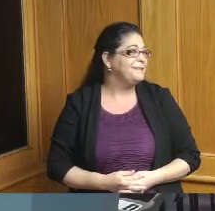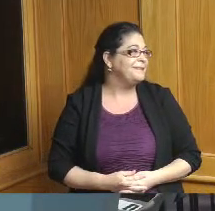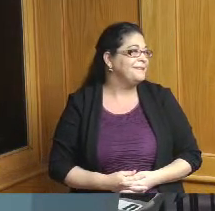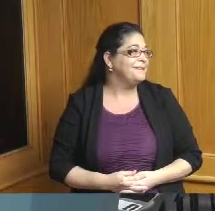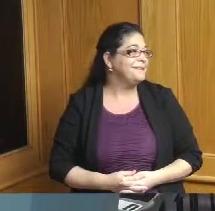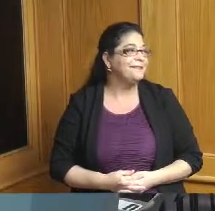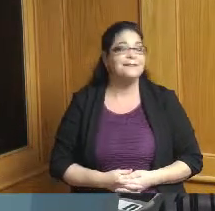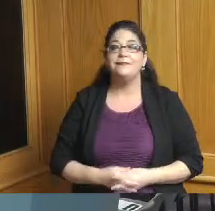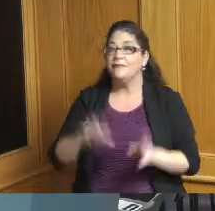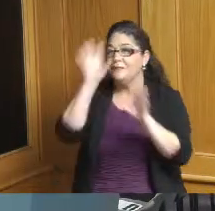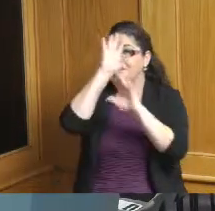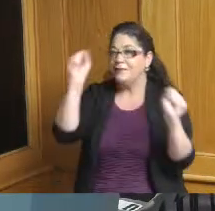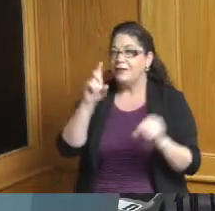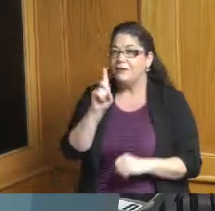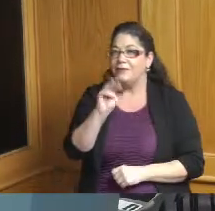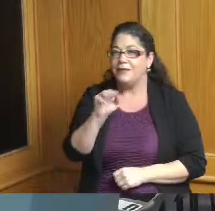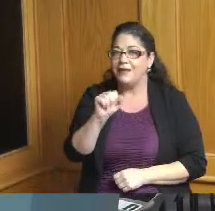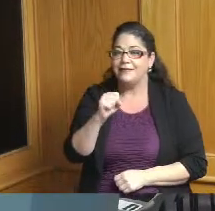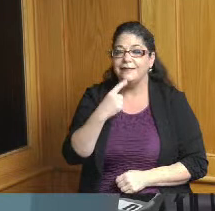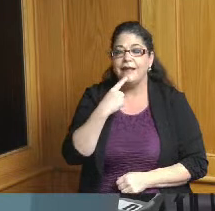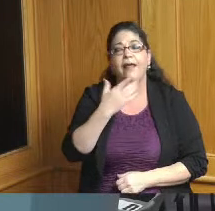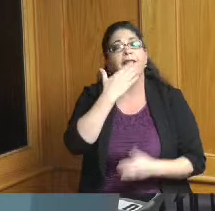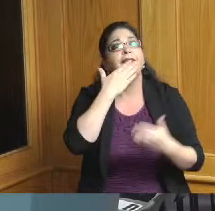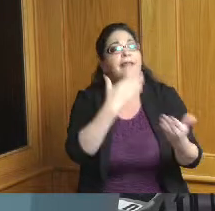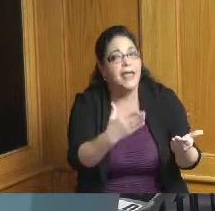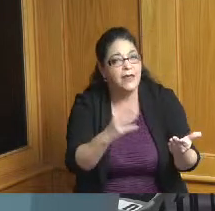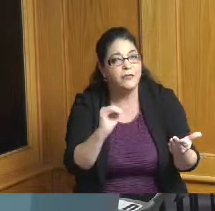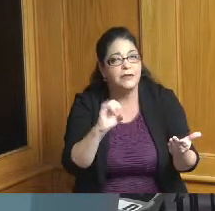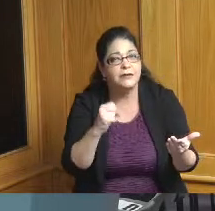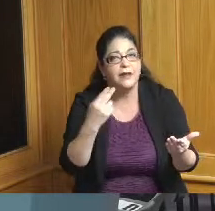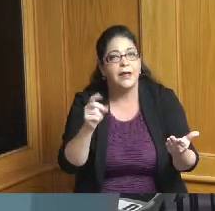and I'll just say I want to thank you Miss Handy for your patience